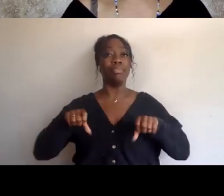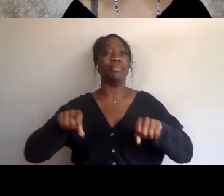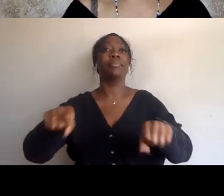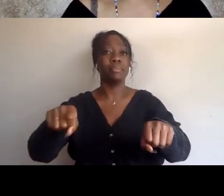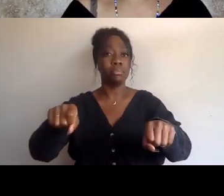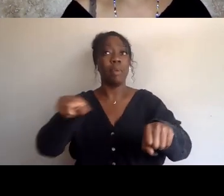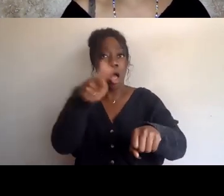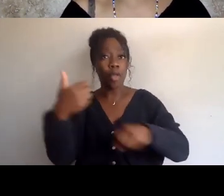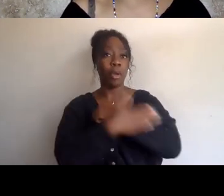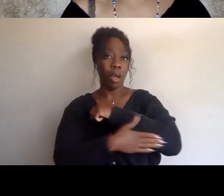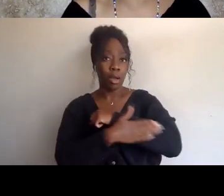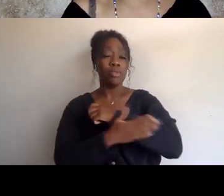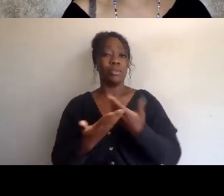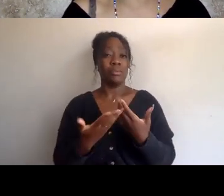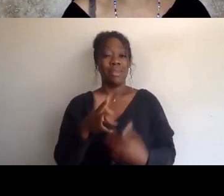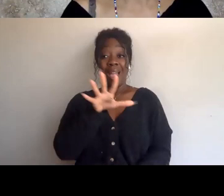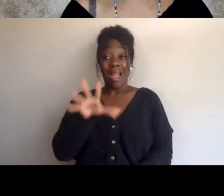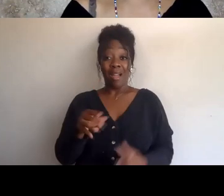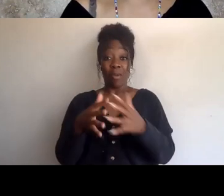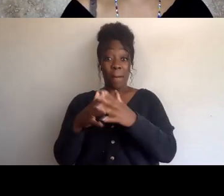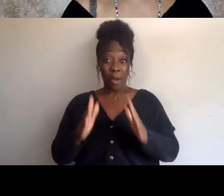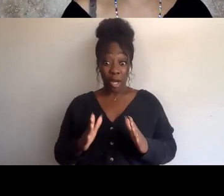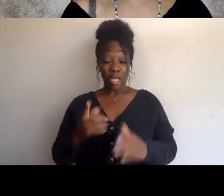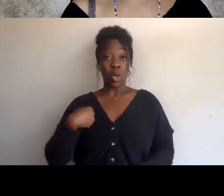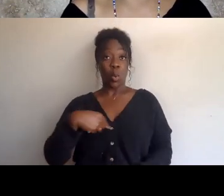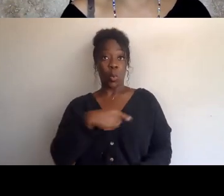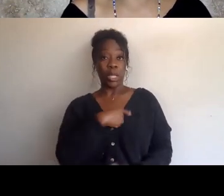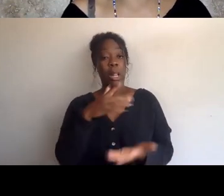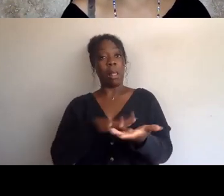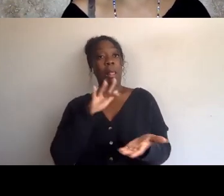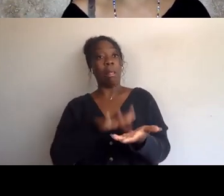as being colonial subjects of white supremacist capitalism,